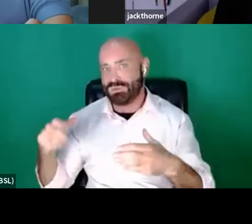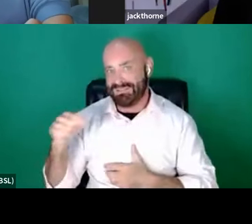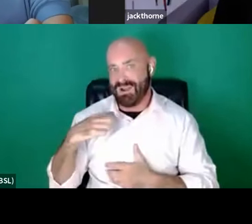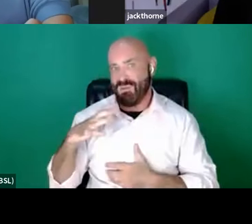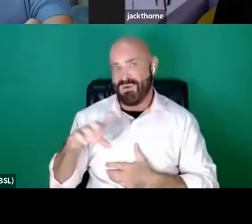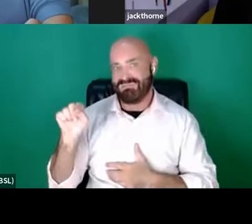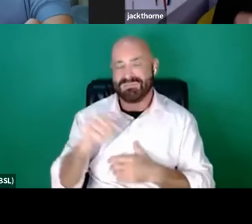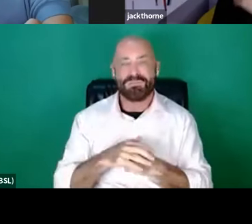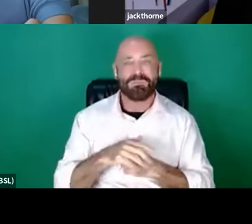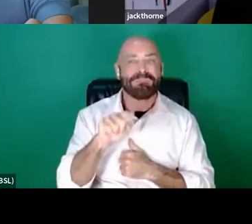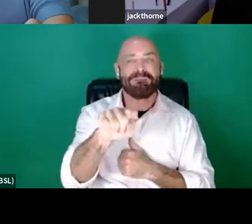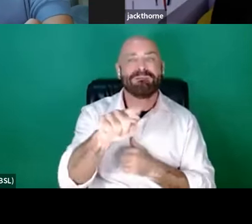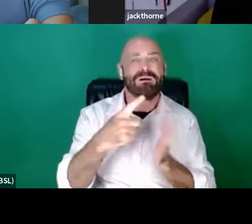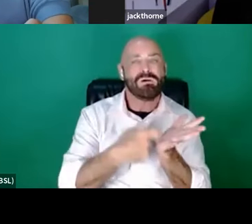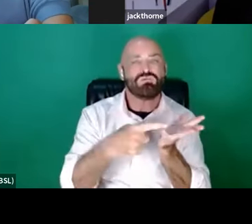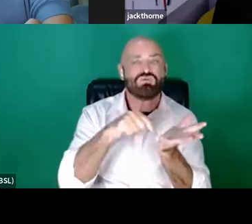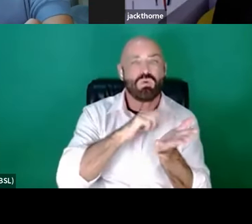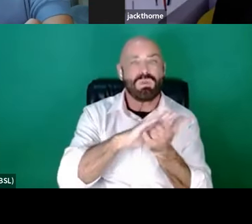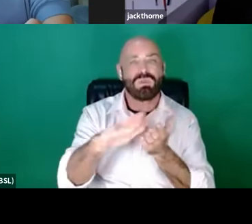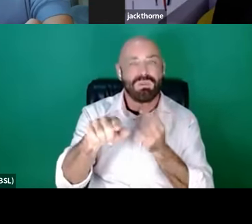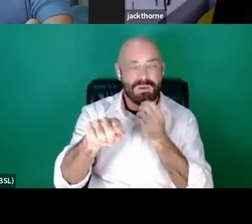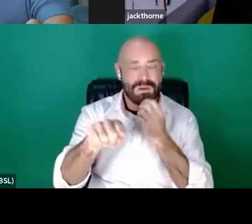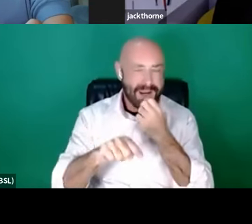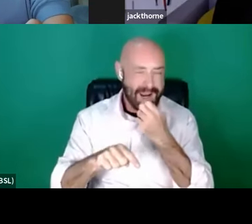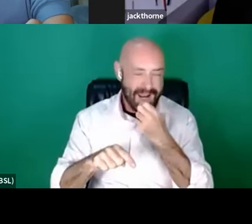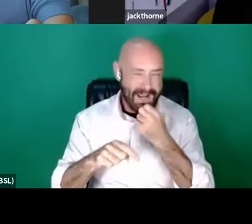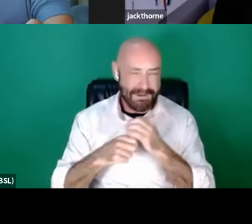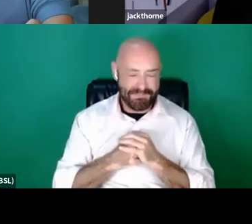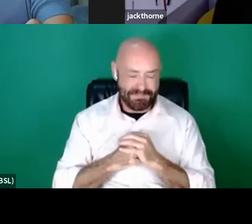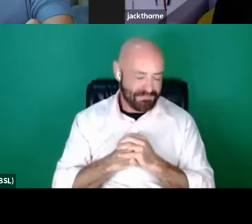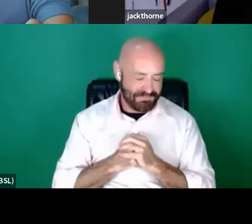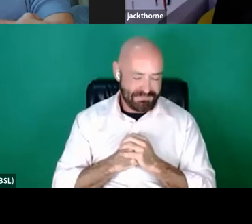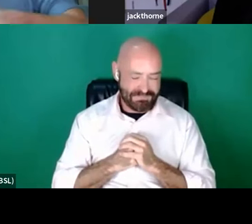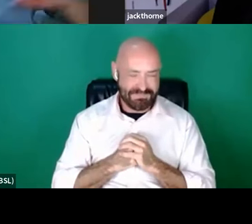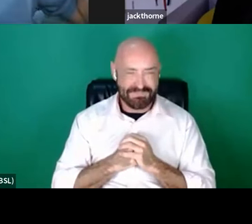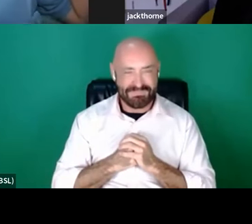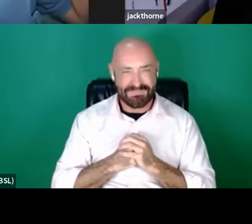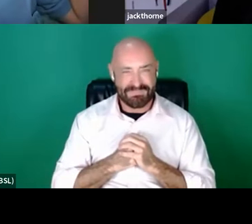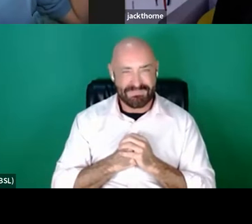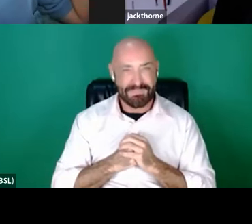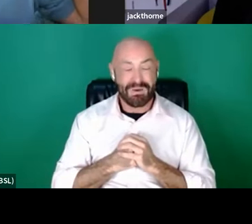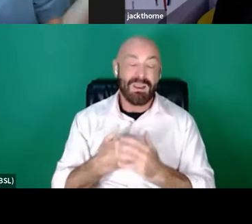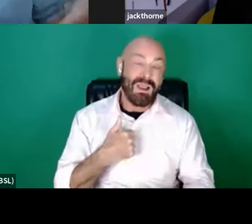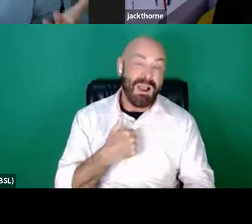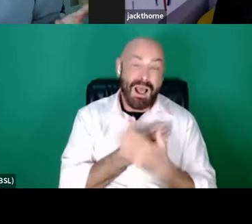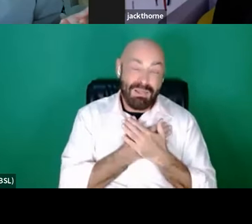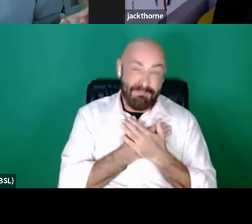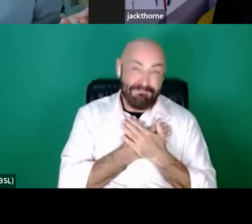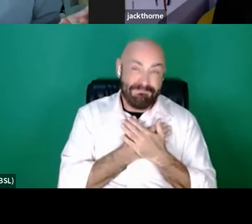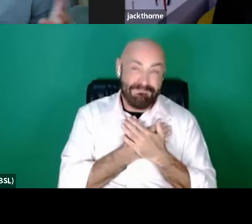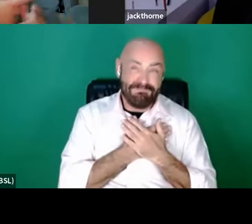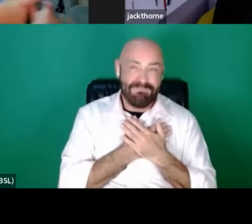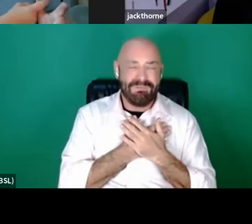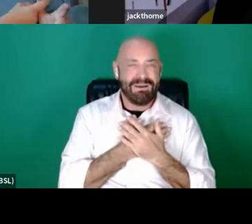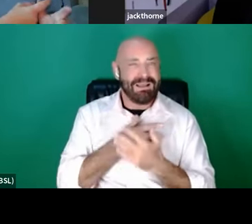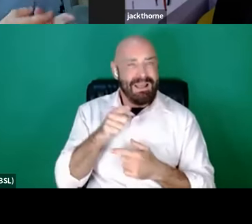I think for me, I love the fact that this is open to people who don't have representation.